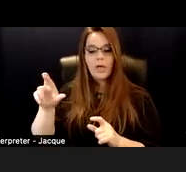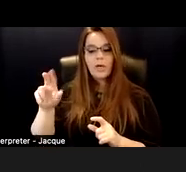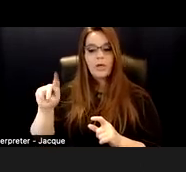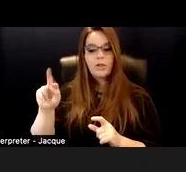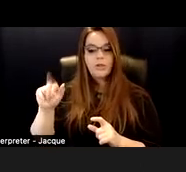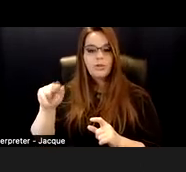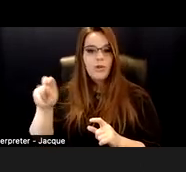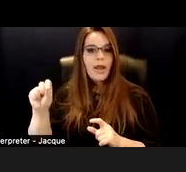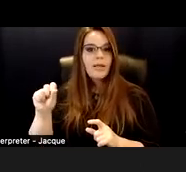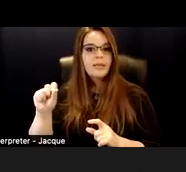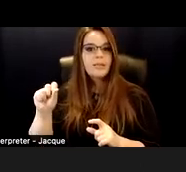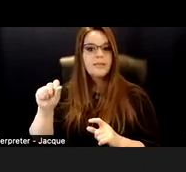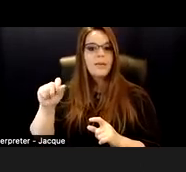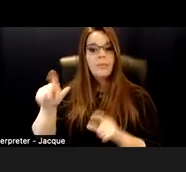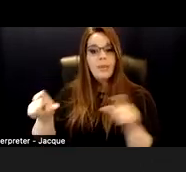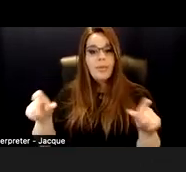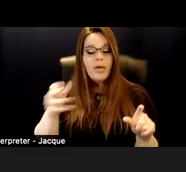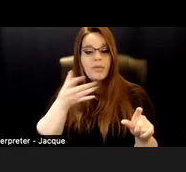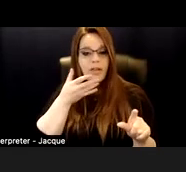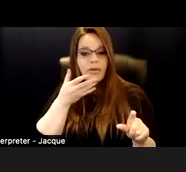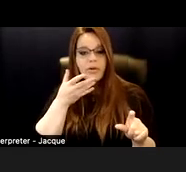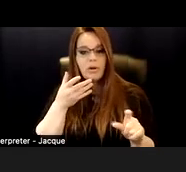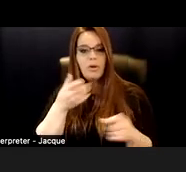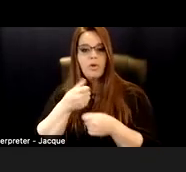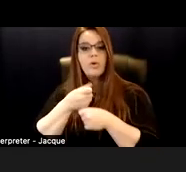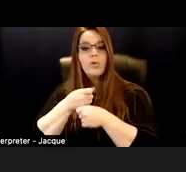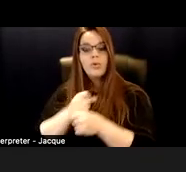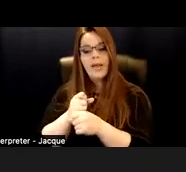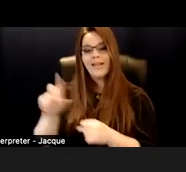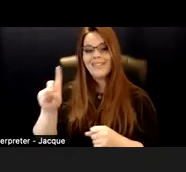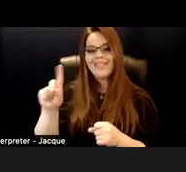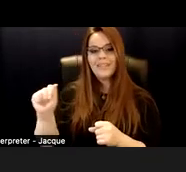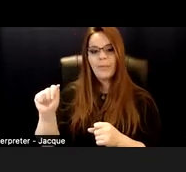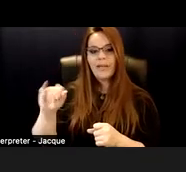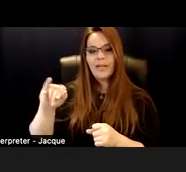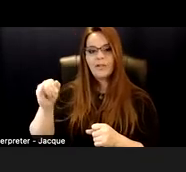of color created the disability justice movement and model